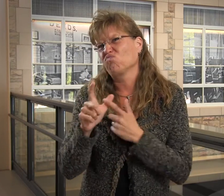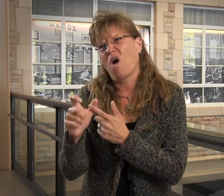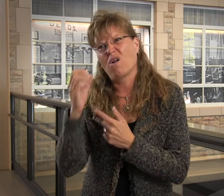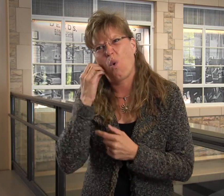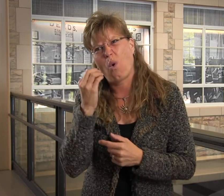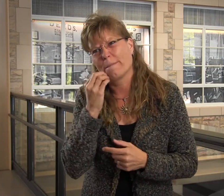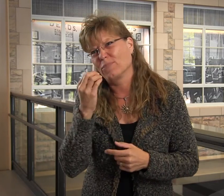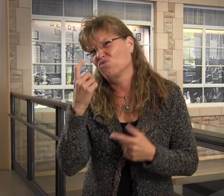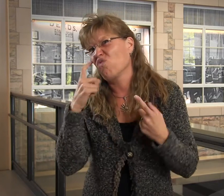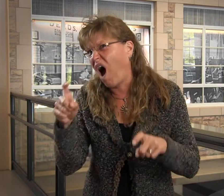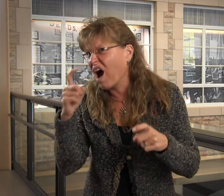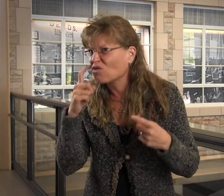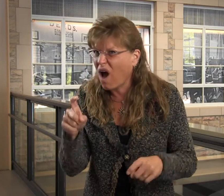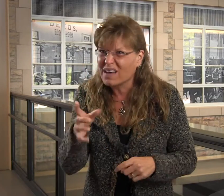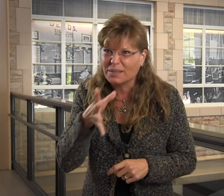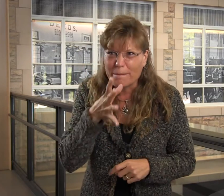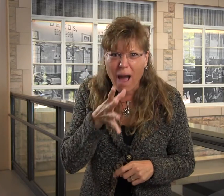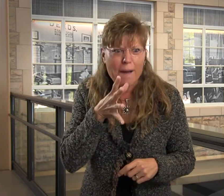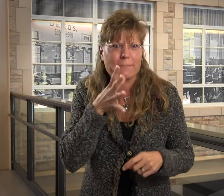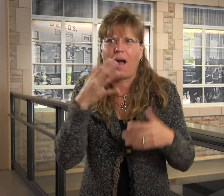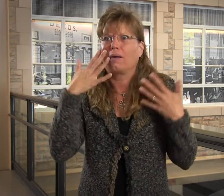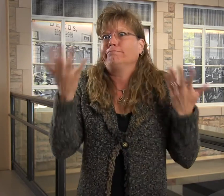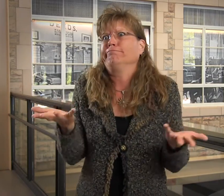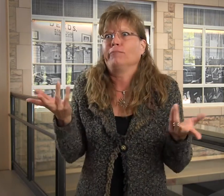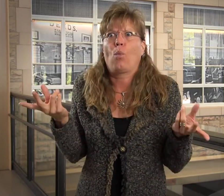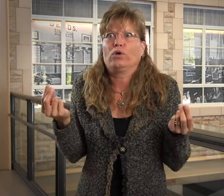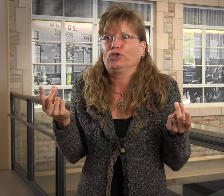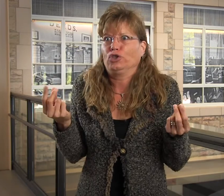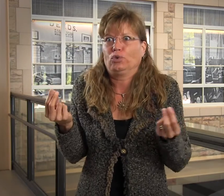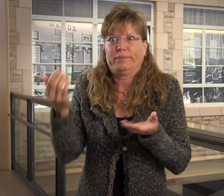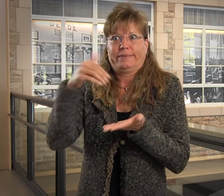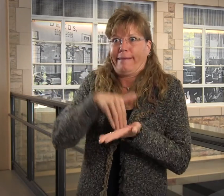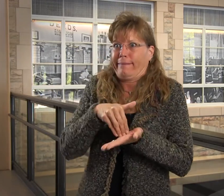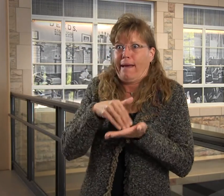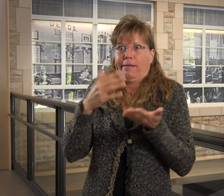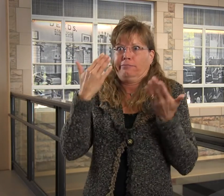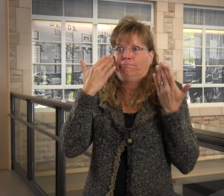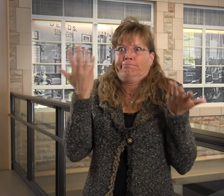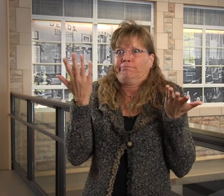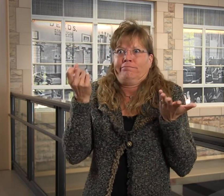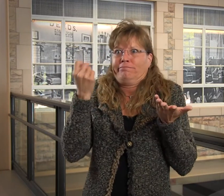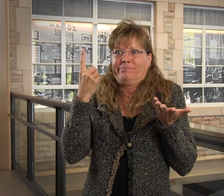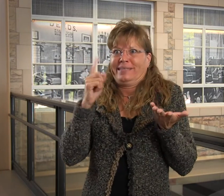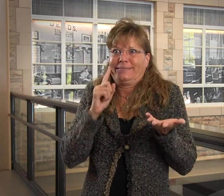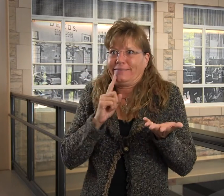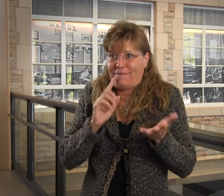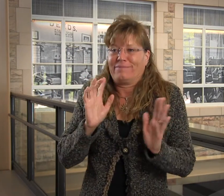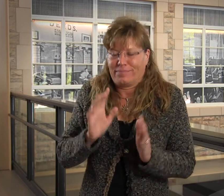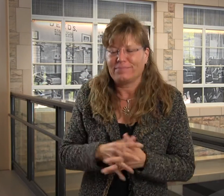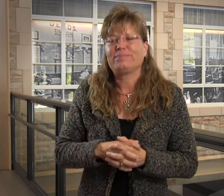I'd run home crying to my mom, and my mom was at a loss. She didn't know what to do with the situation, because she didn't fully understand